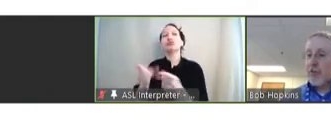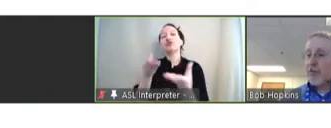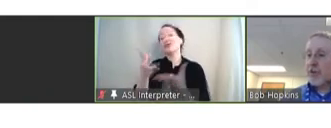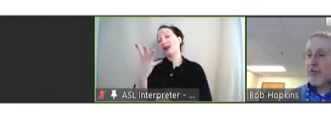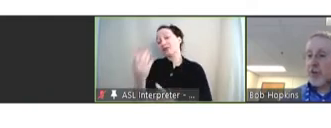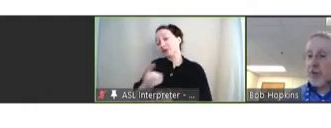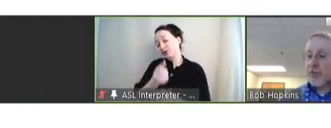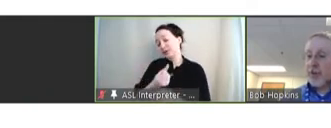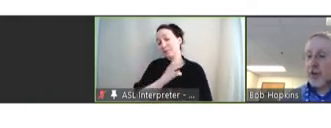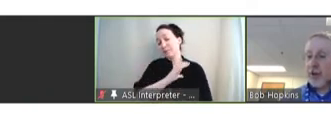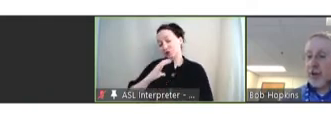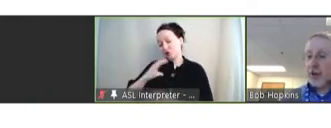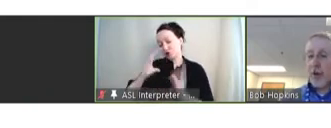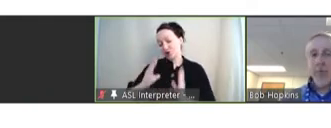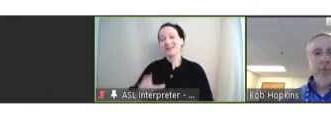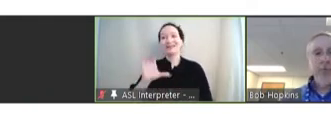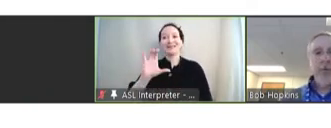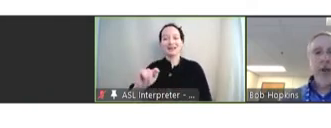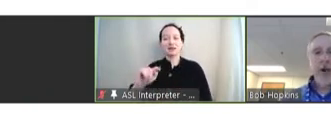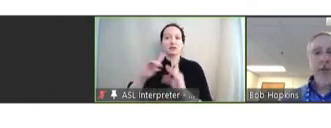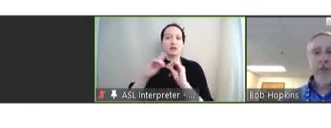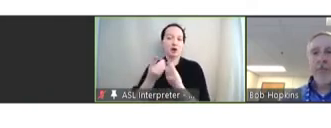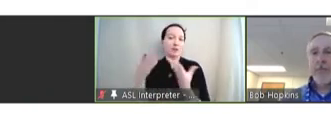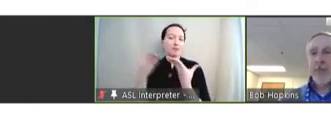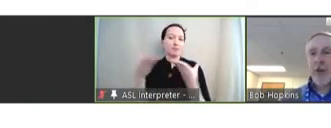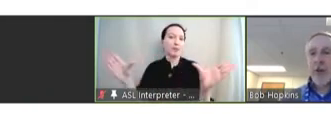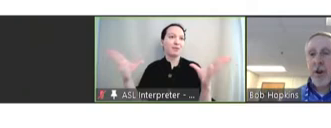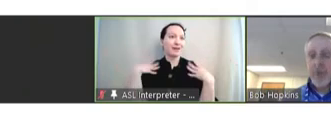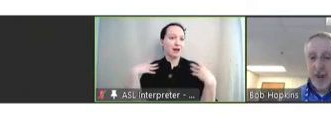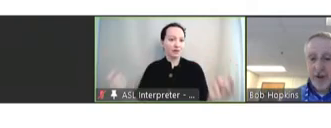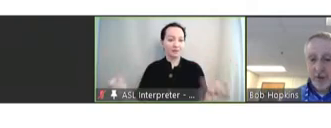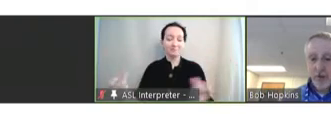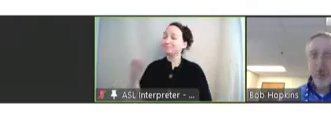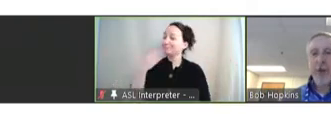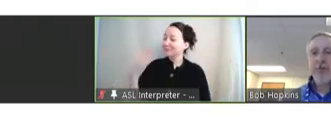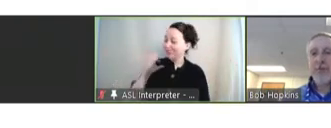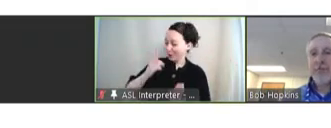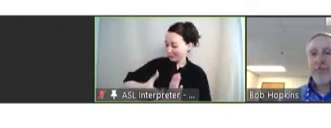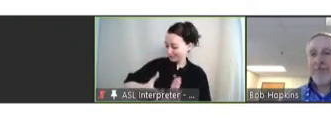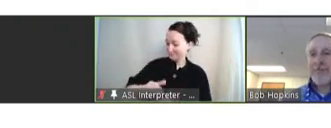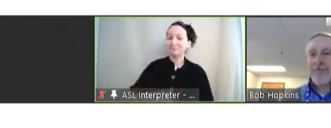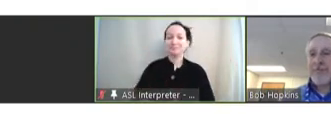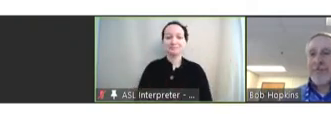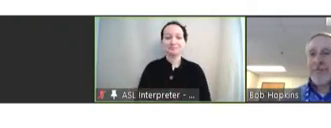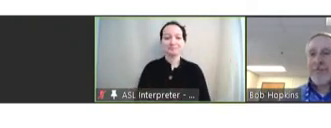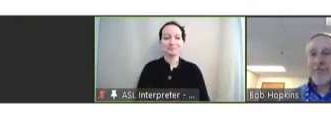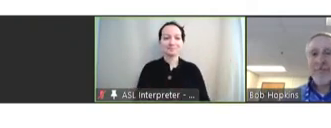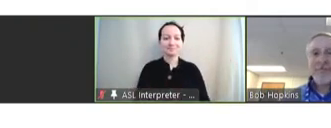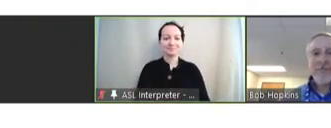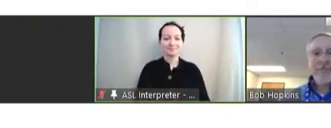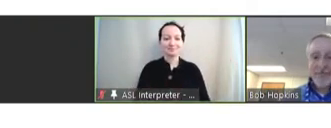commissioner for the Connecticut Department of Public Health. Dr. Mullen, thank you. Jewel Mullen: Thank you.